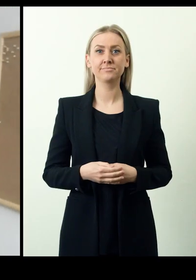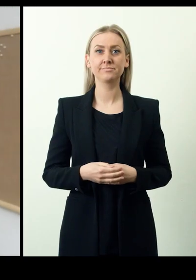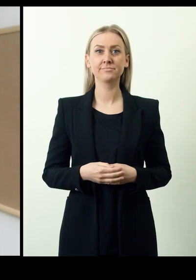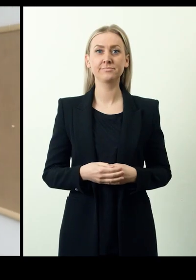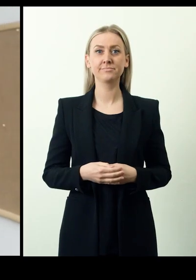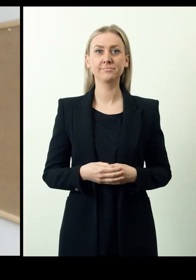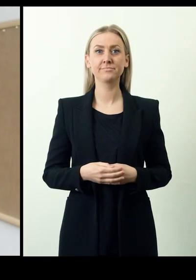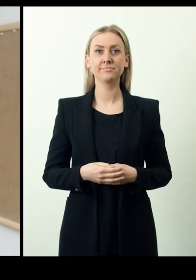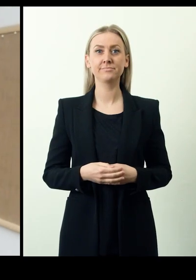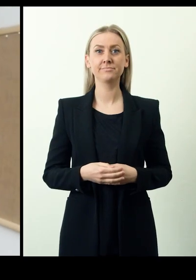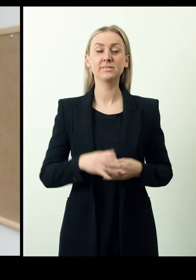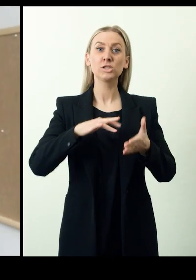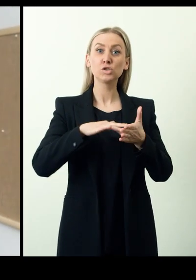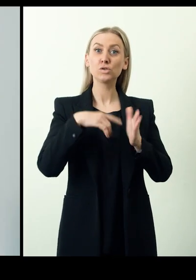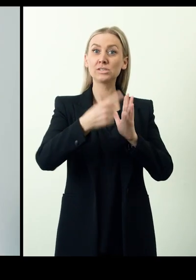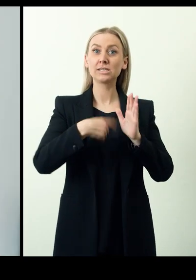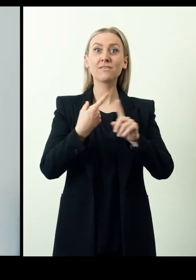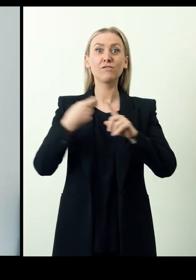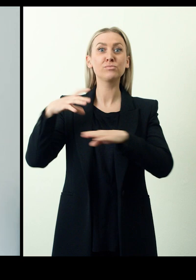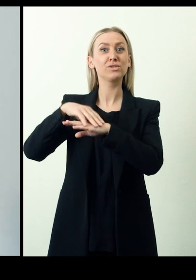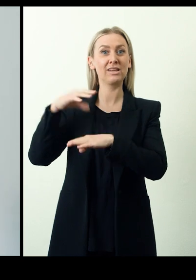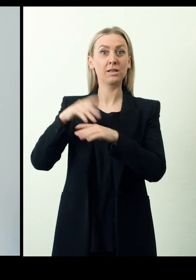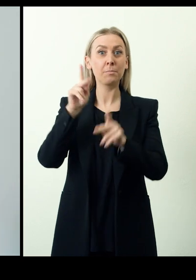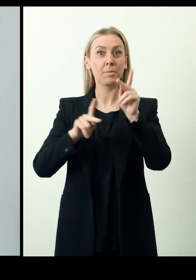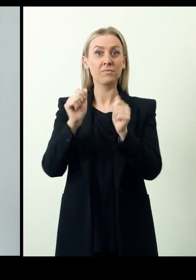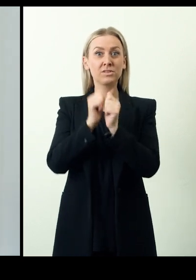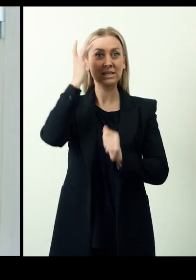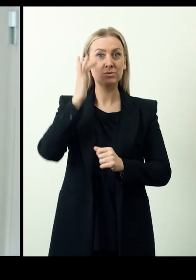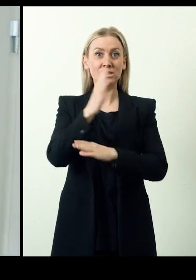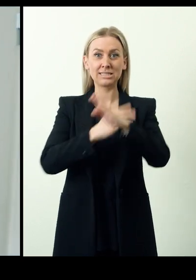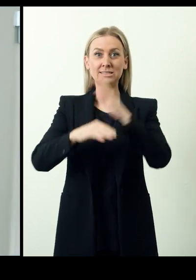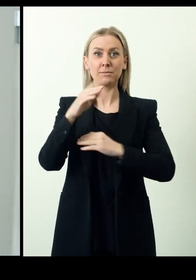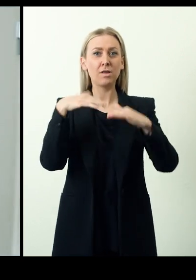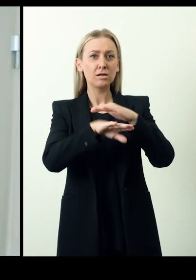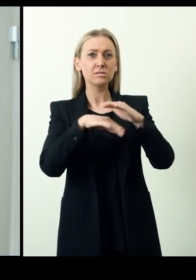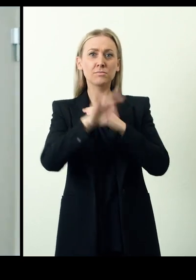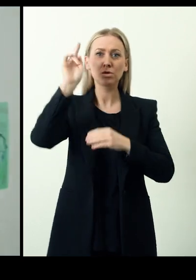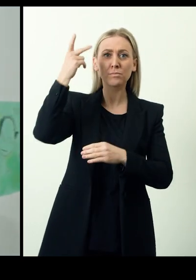Via study circles Studienforbundet Vuxenskolan from Sweden makes it easier